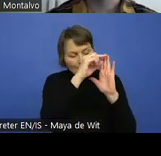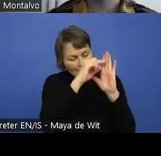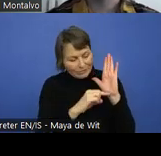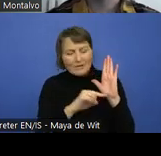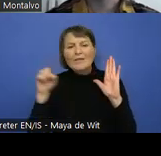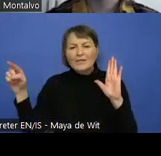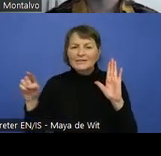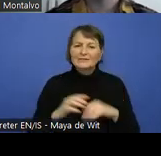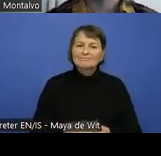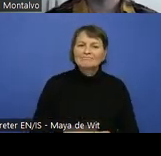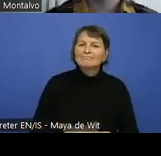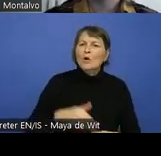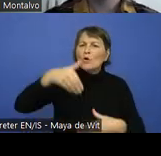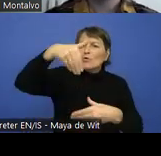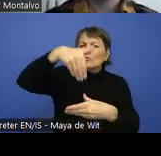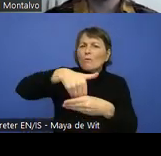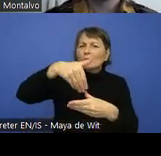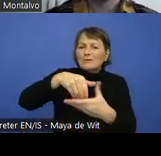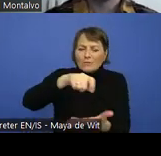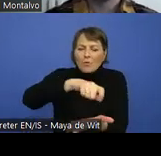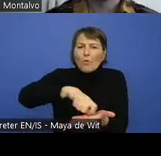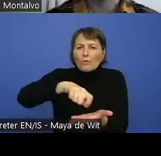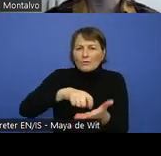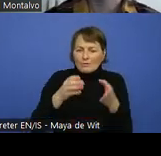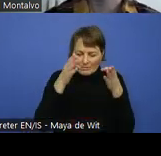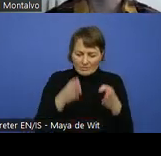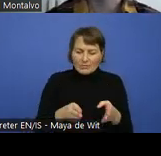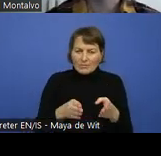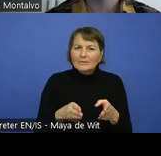We said that focuses more on writing and content writing and text.